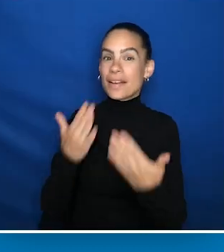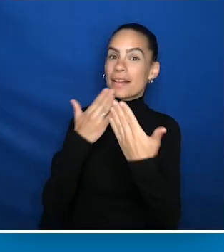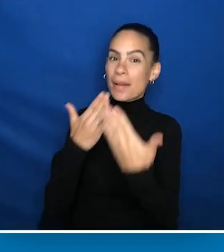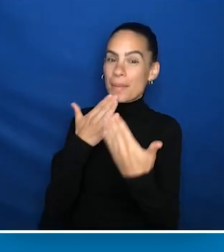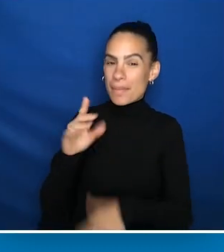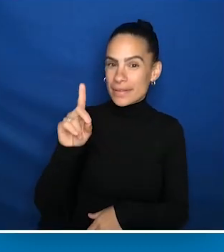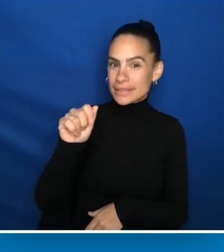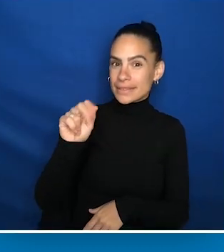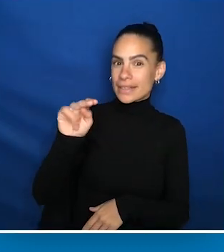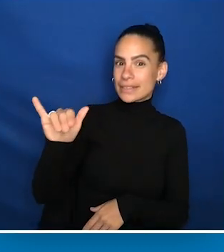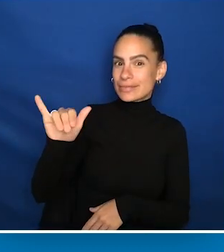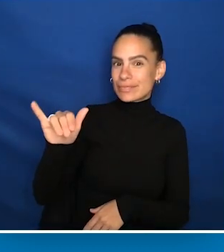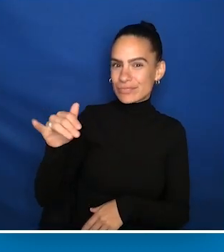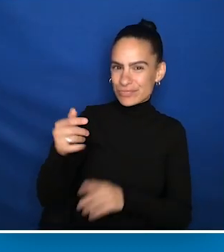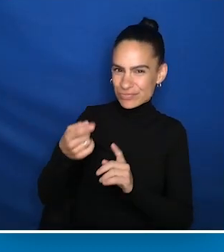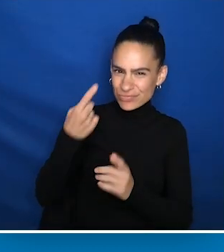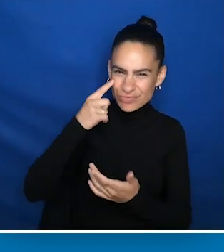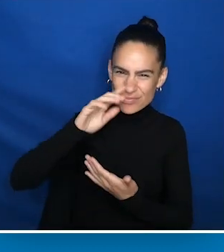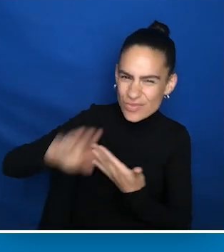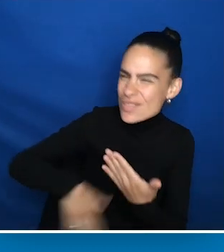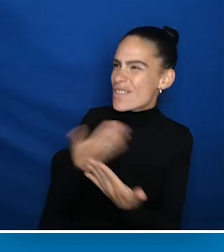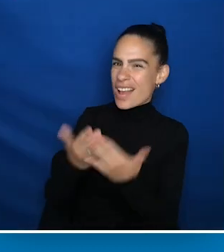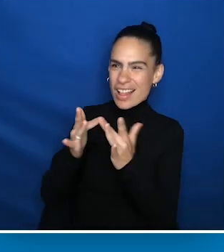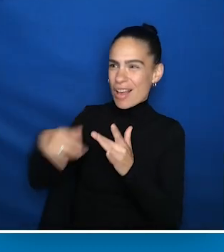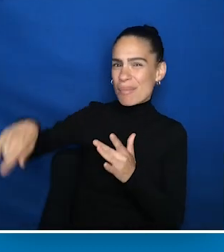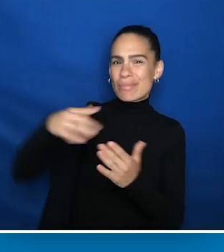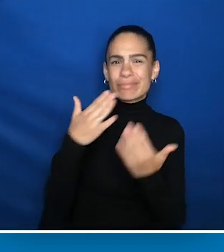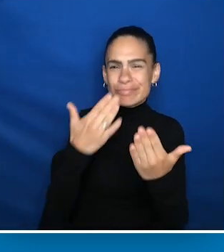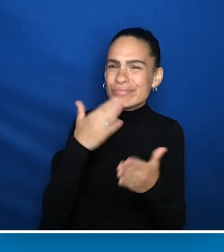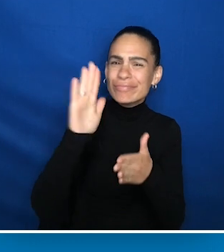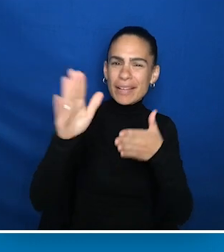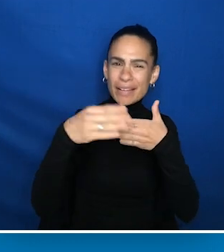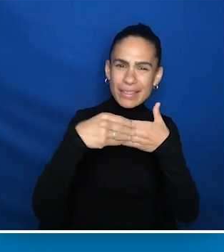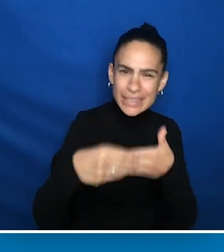Thank you, Danny. On behalf of the entire network, thank you for your leadership